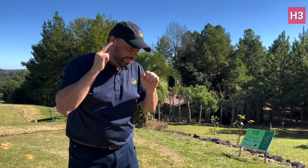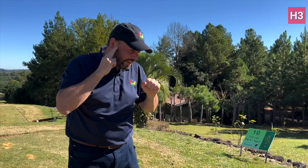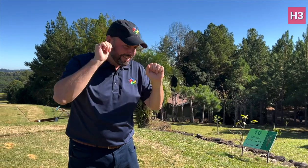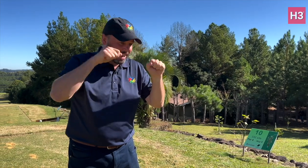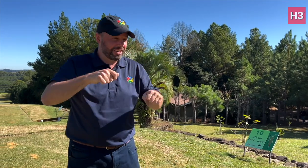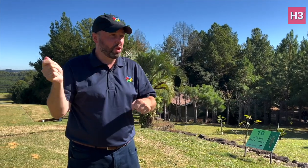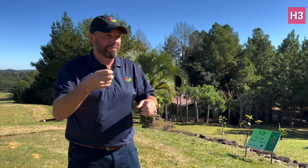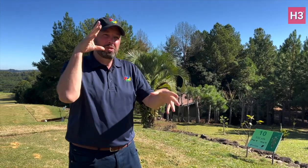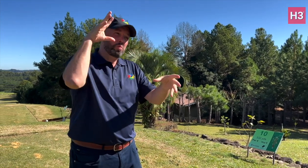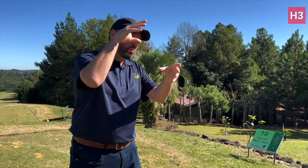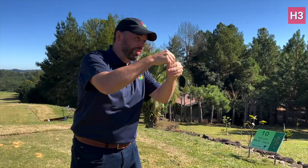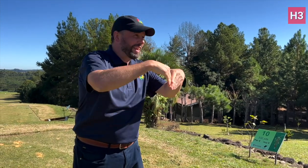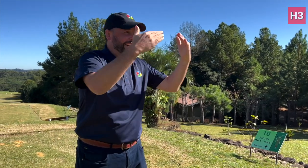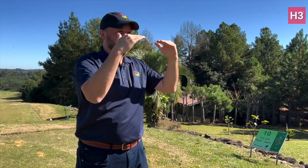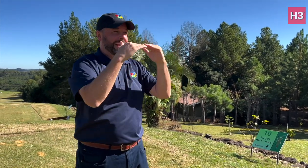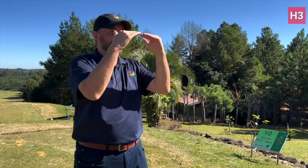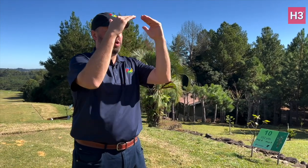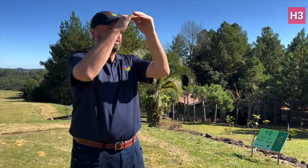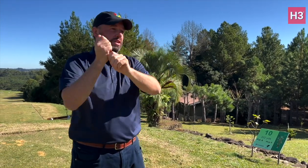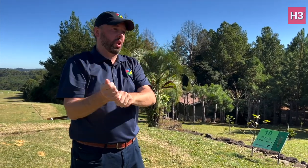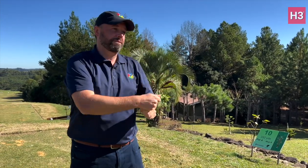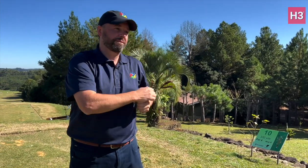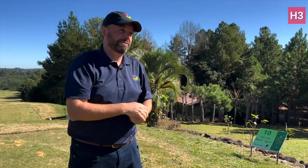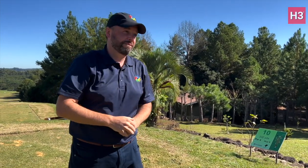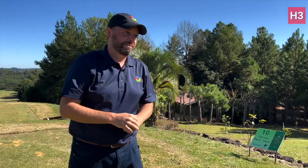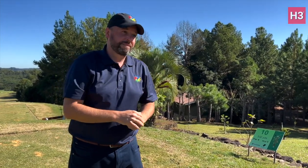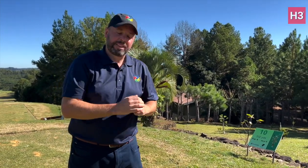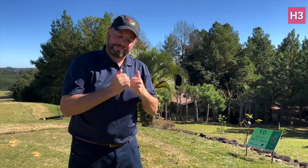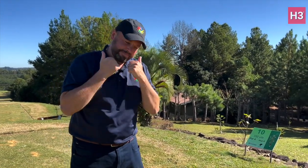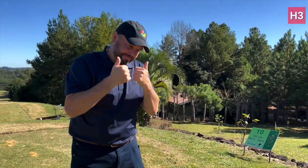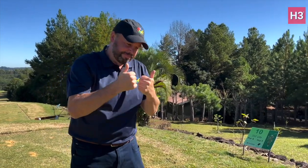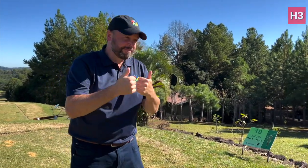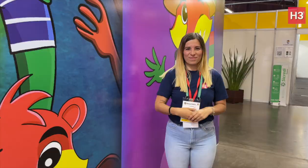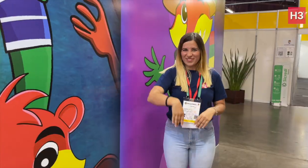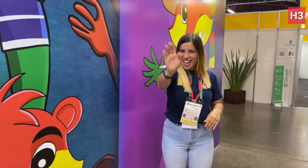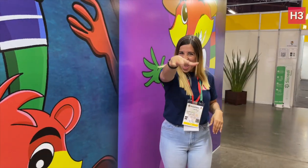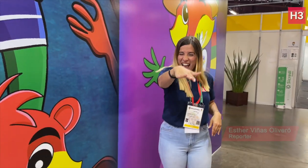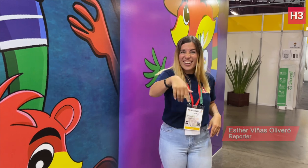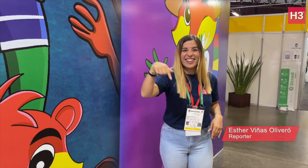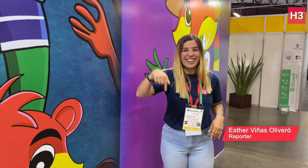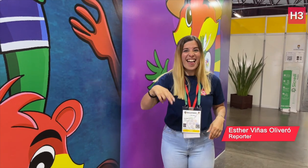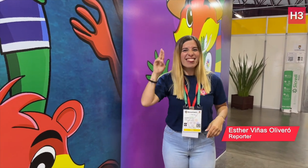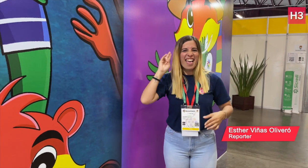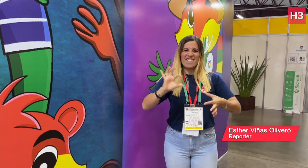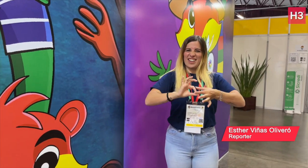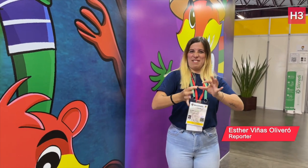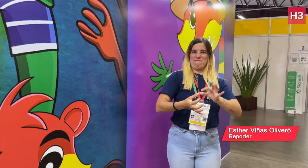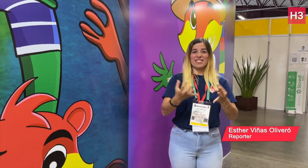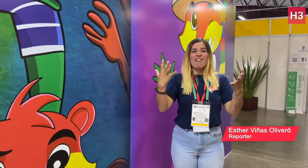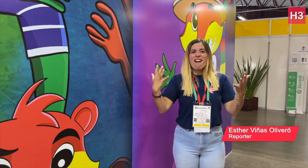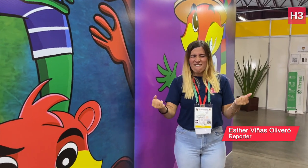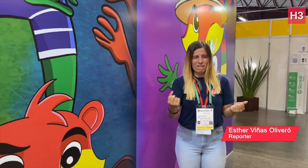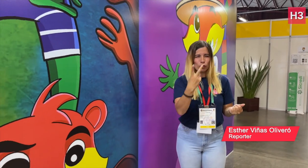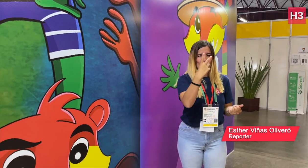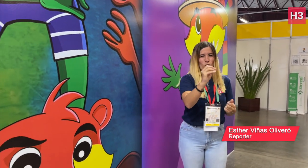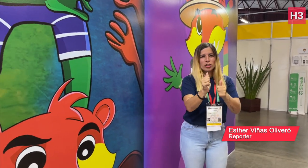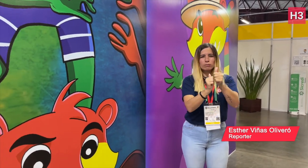other hearing golf players. They can do it. There are 20 sports in the official